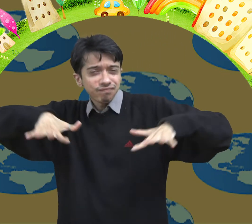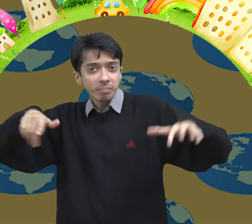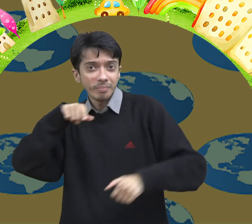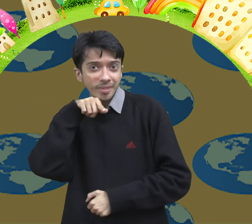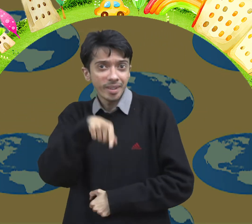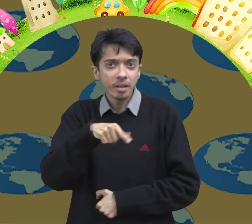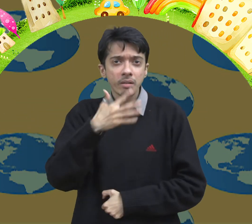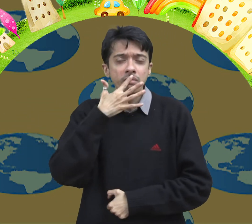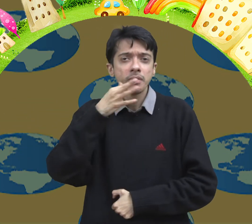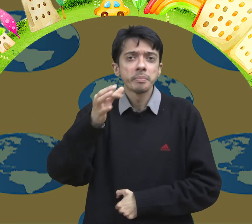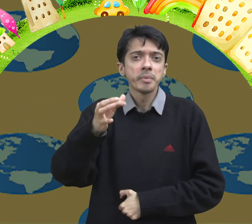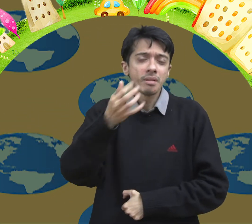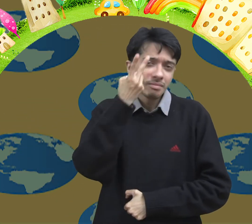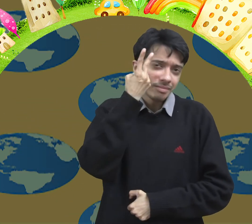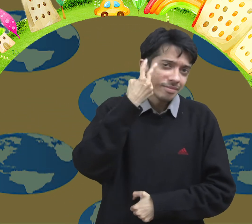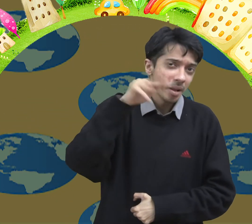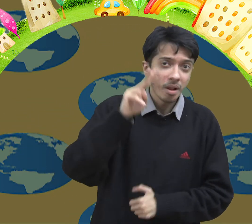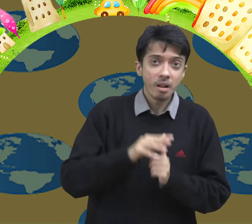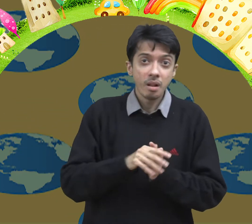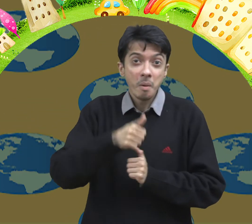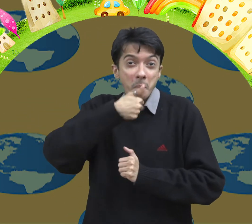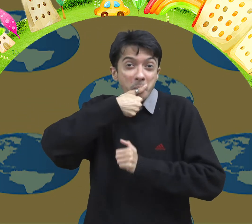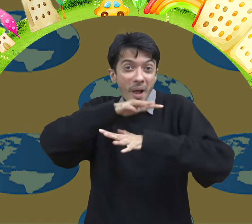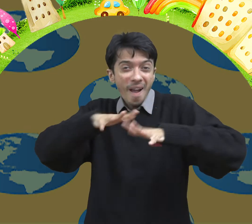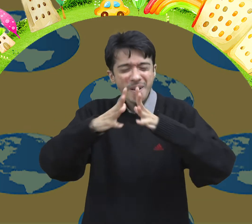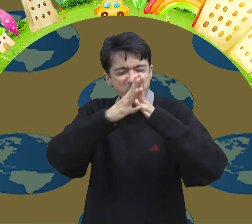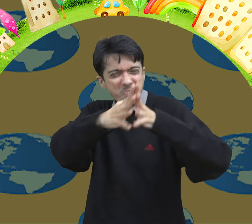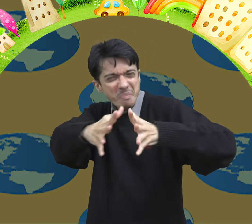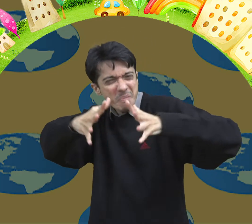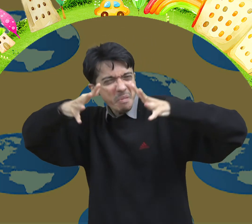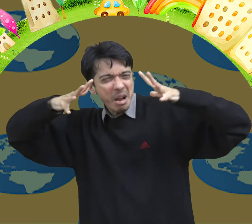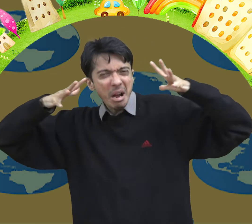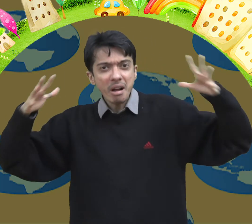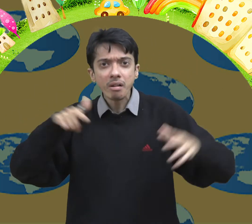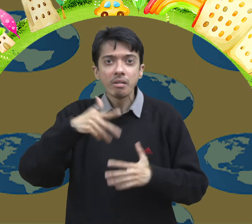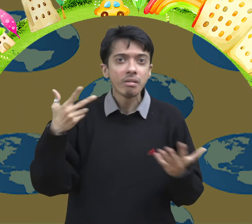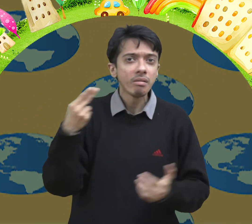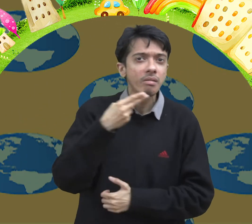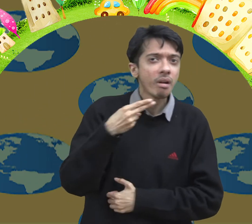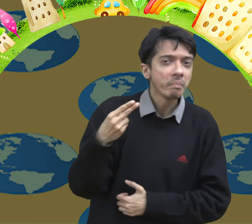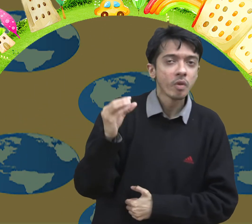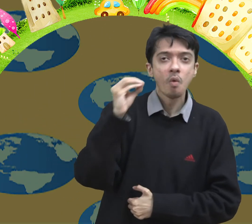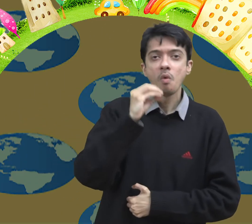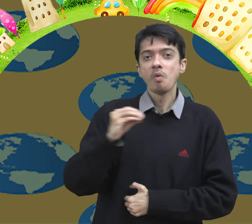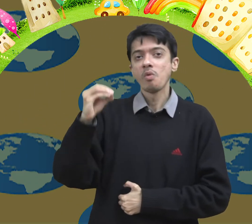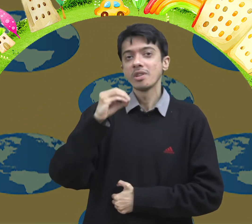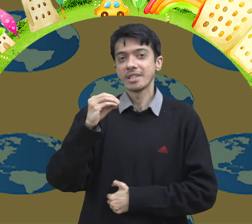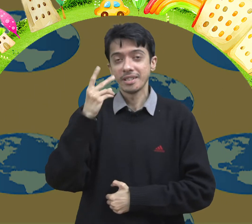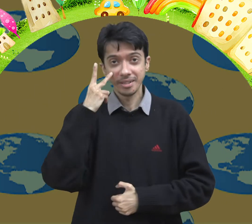A sea is a stretch of salty water. A large water body is called an ocean.